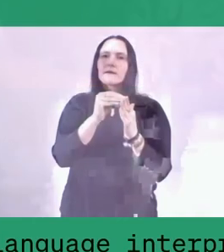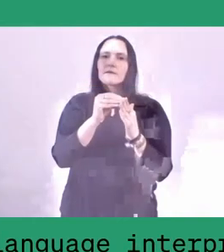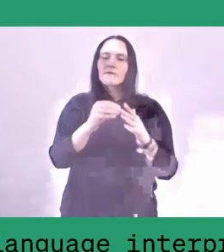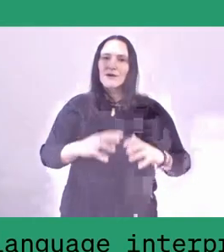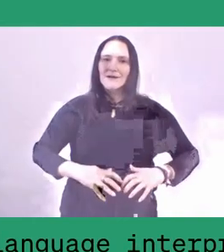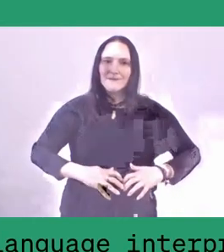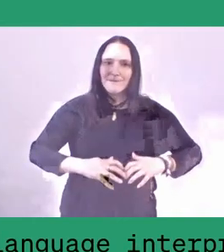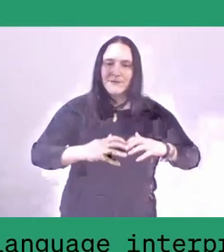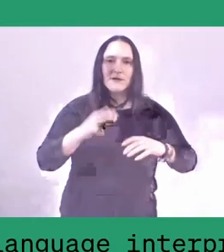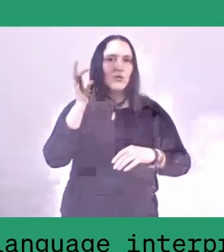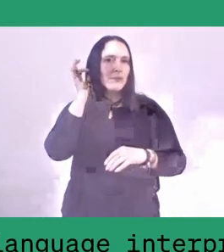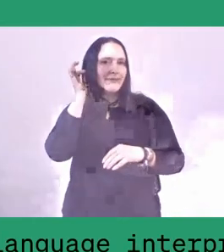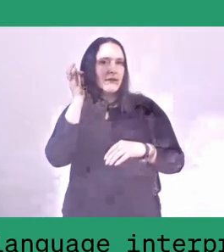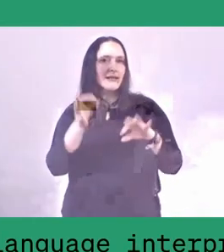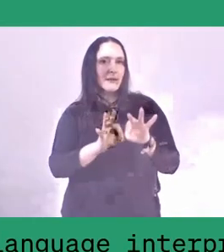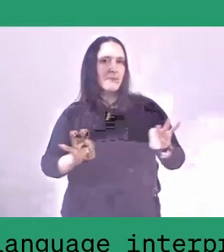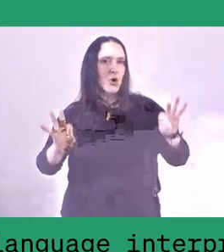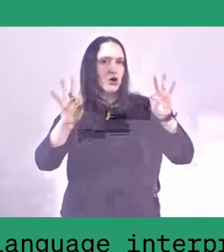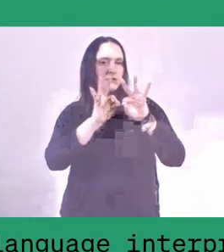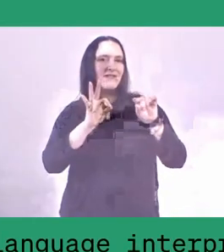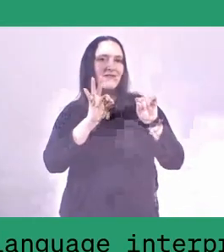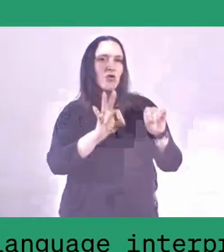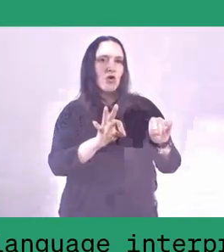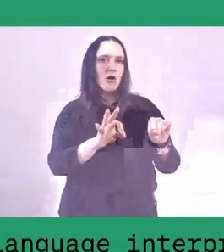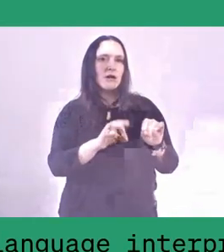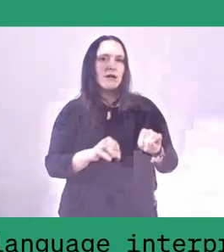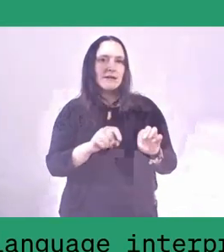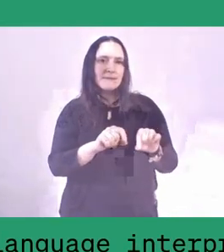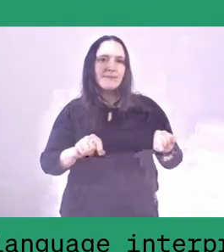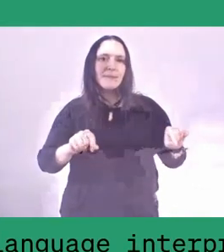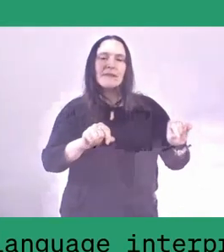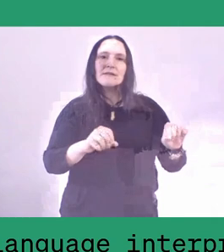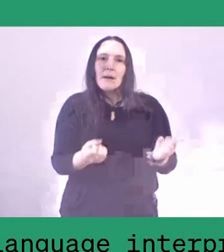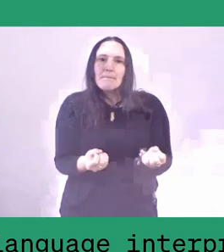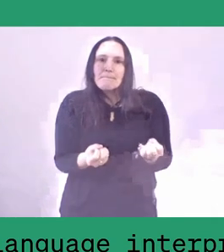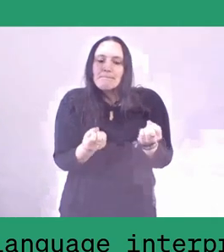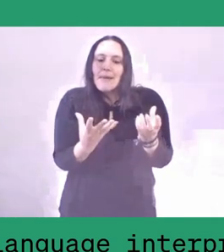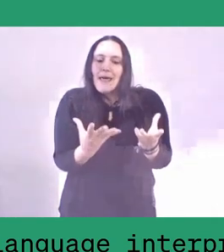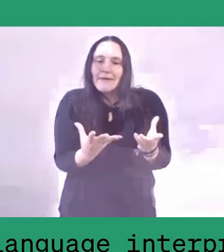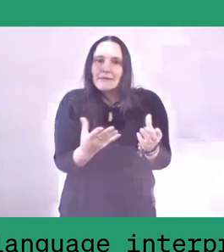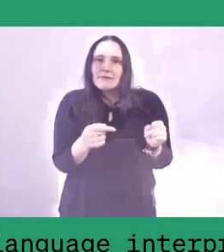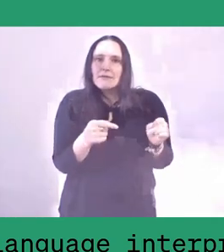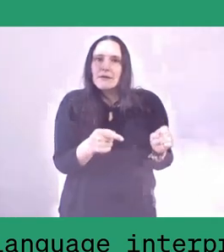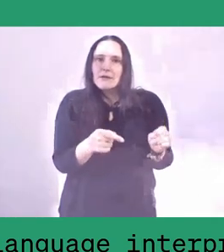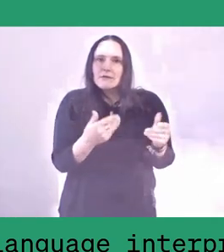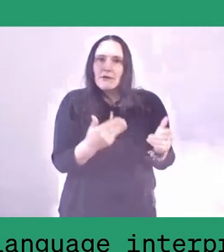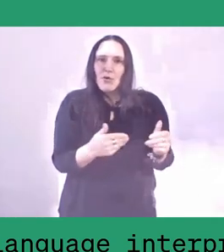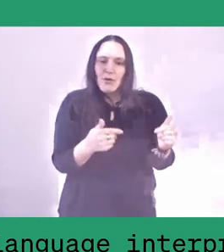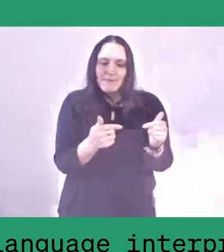So women treat the plants as their children, which in the Konjo language means "Appasusu’ pare",